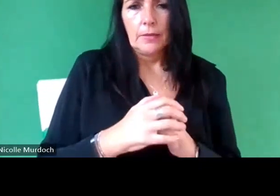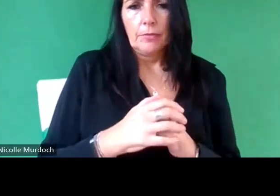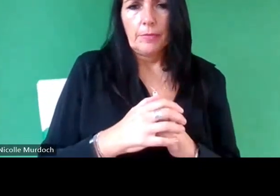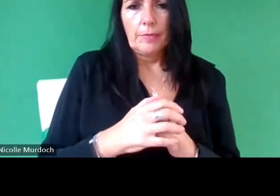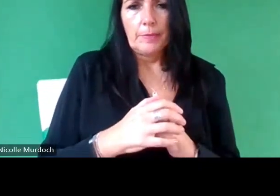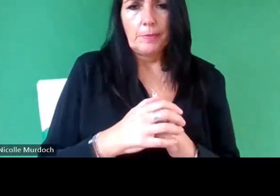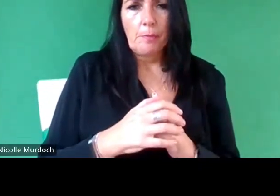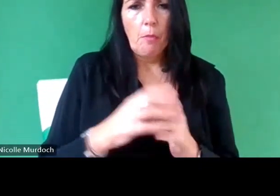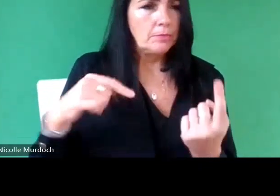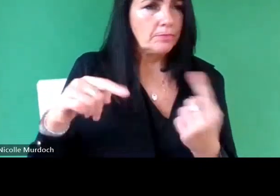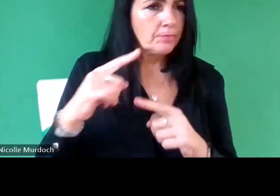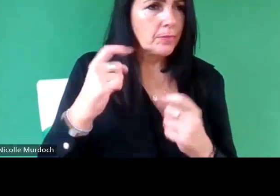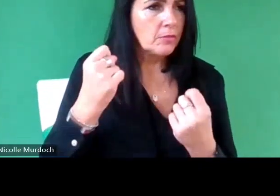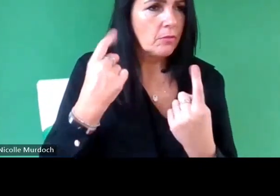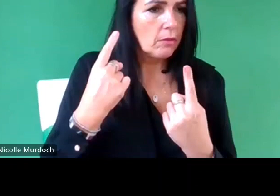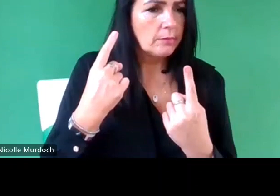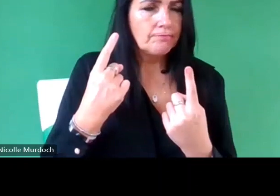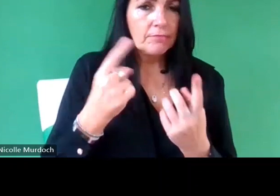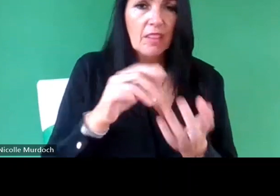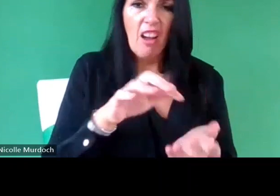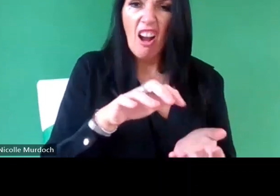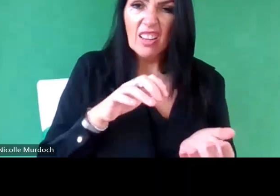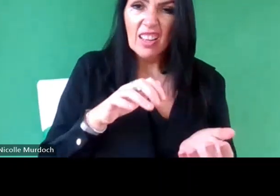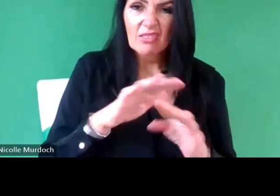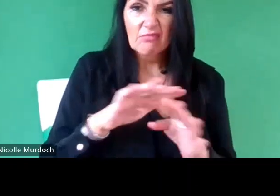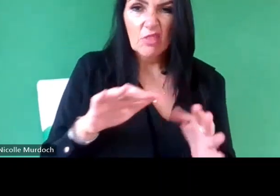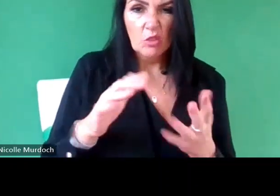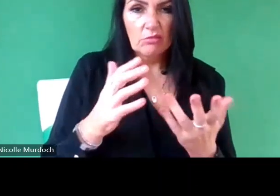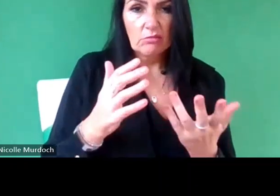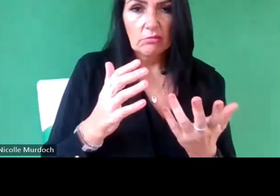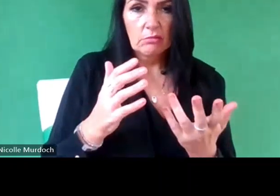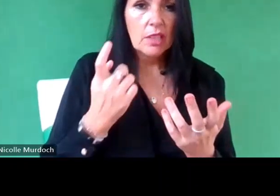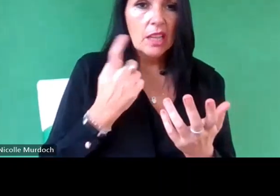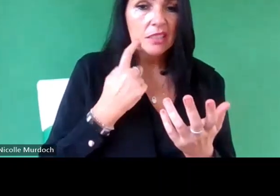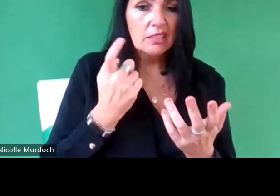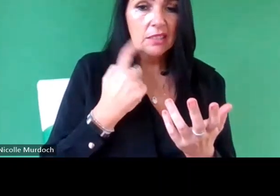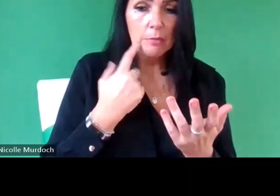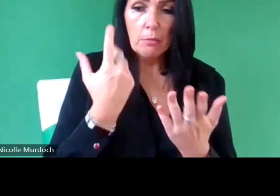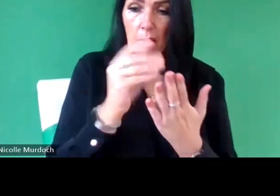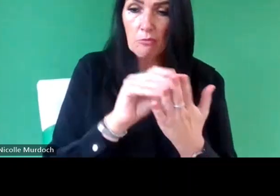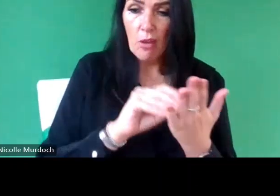that the archives are not as to say just simple records that are there for some Med access in the